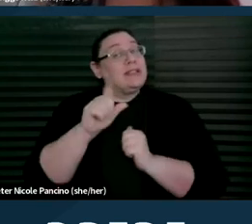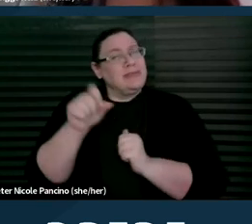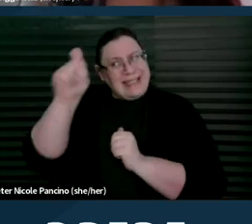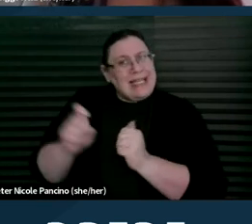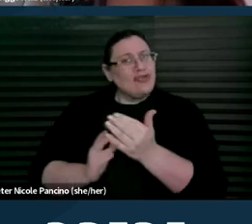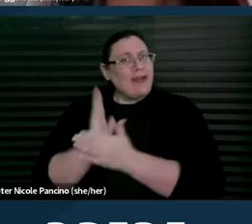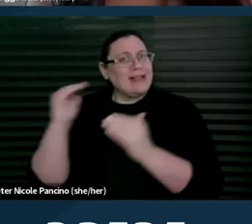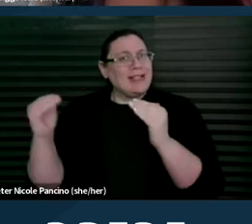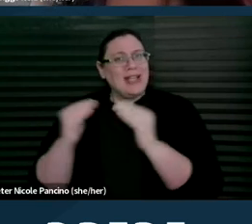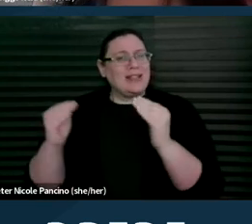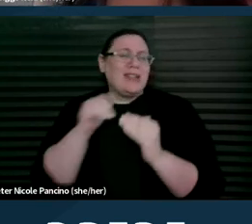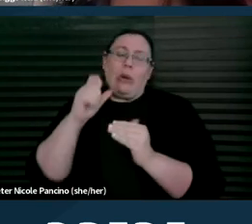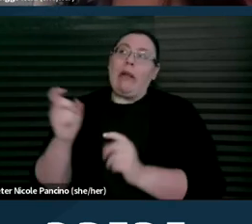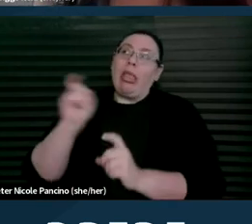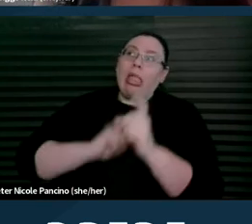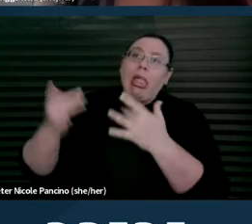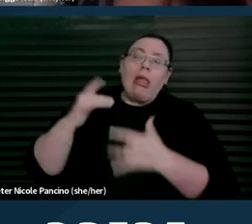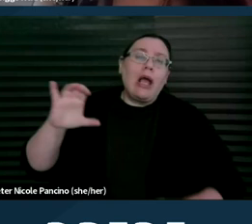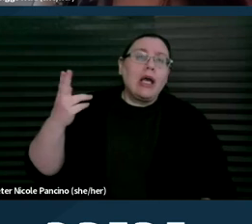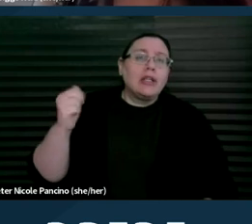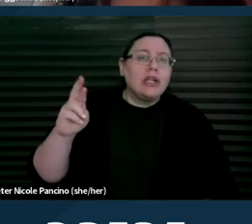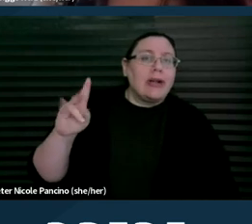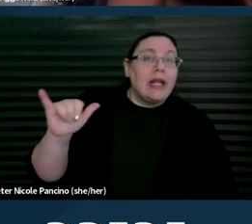not charity or to be cured with a medical model.